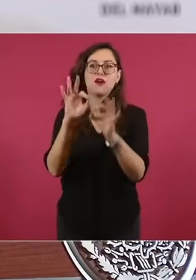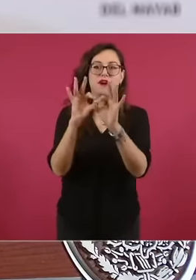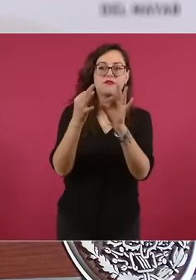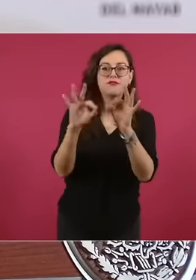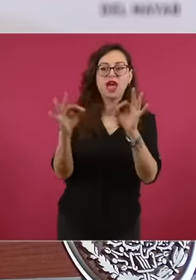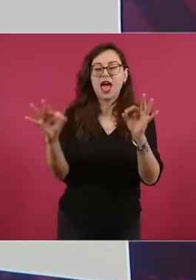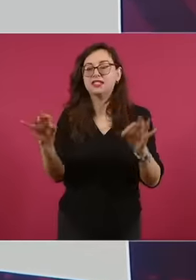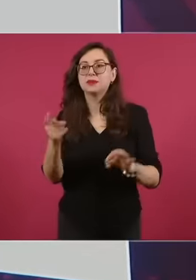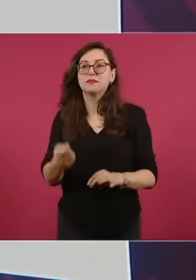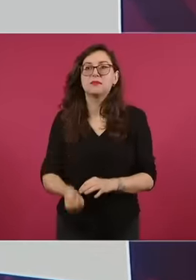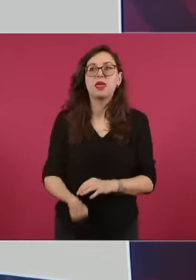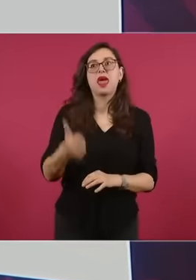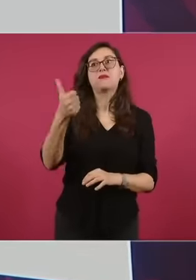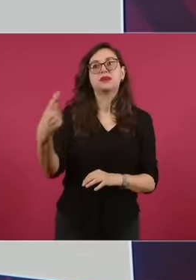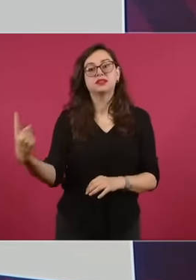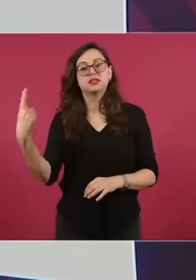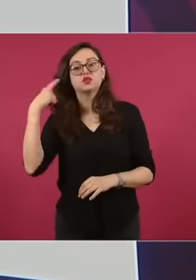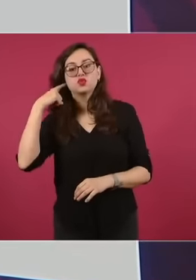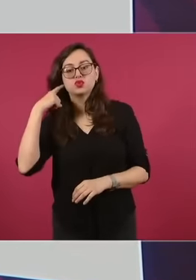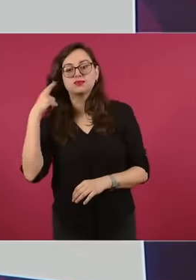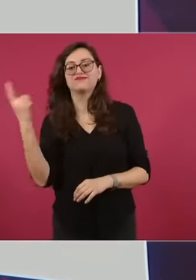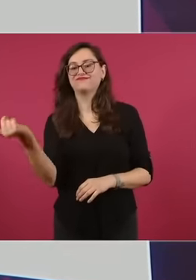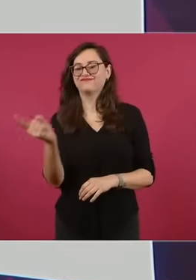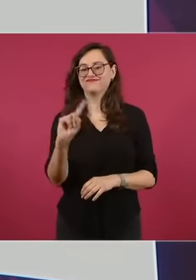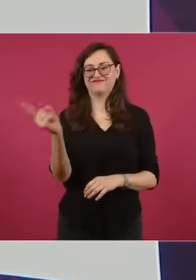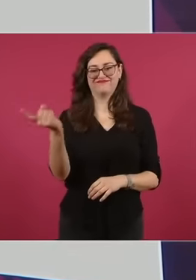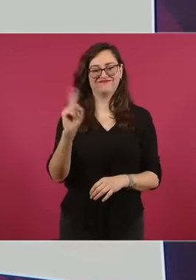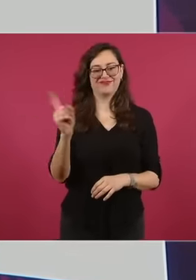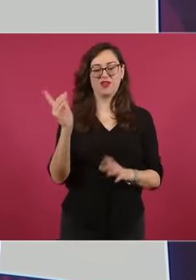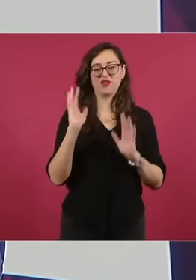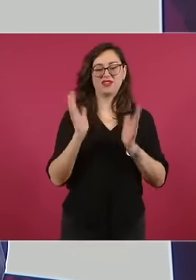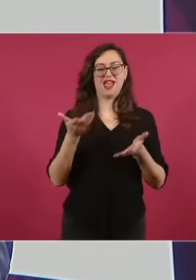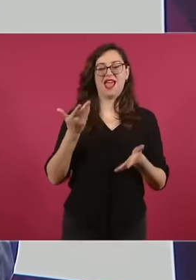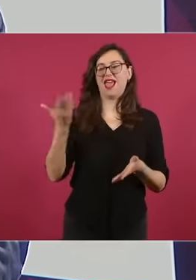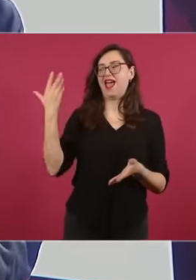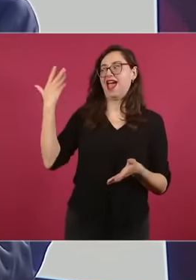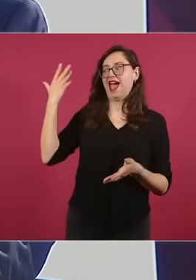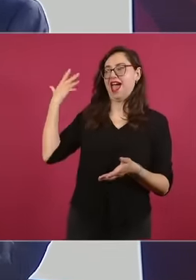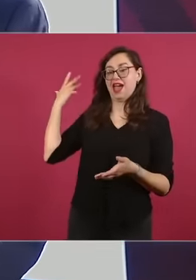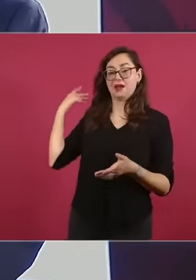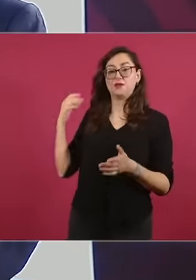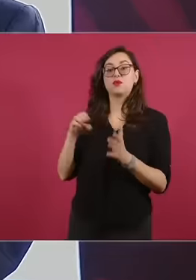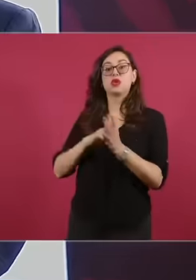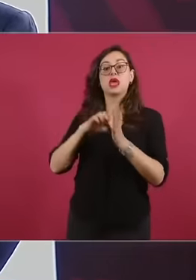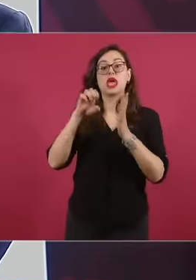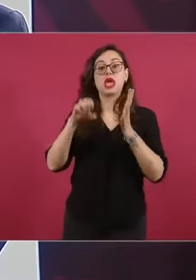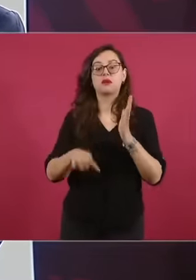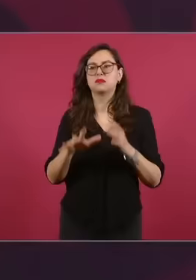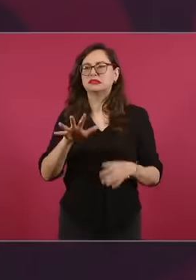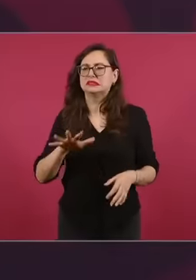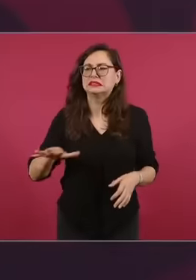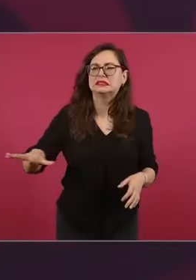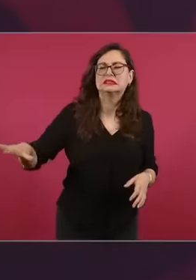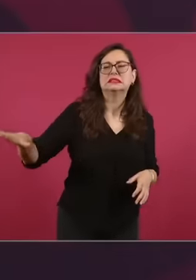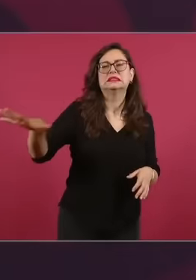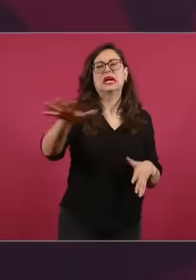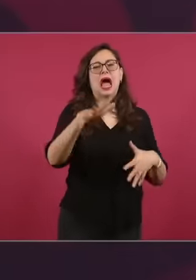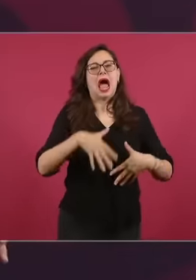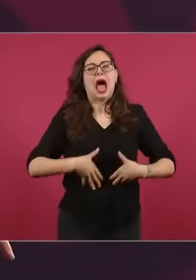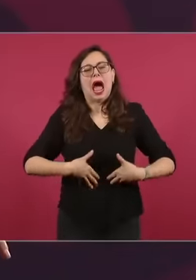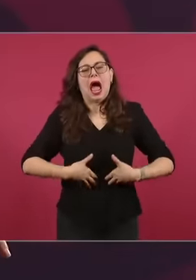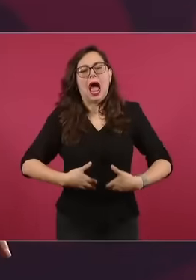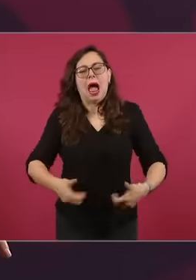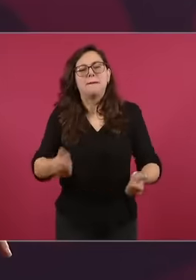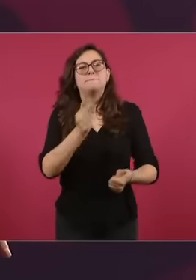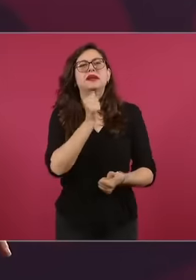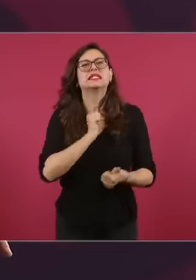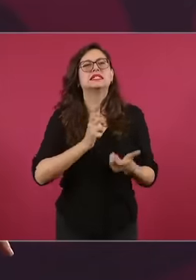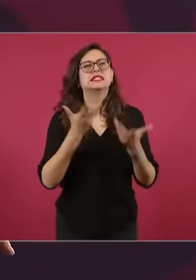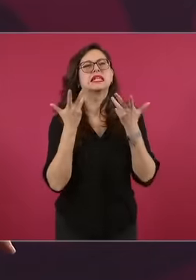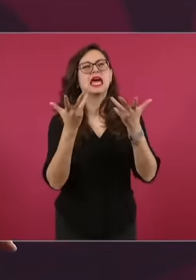time they are pronounced, the people are hungry and thirsty for Justice to begin with, it is a